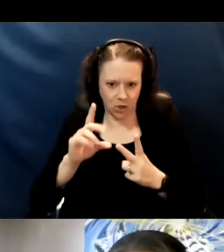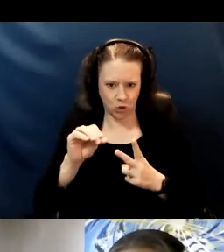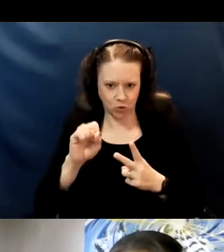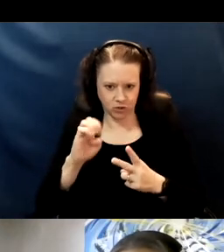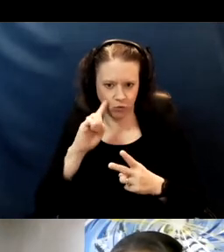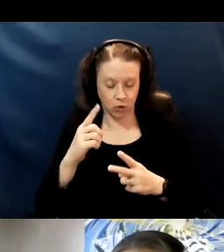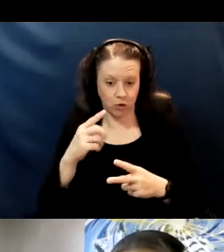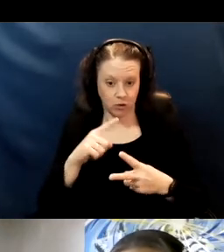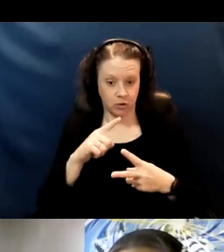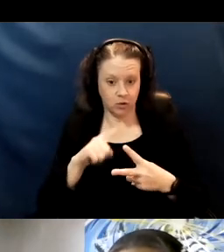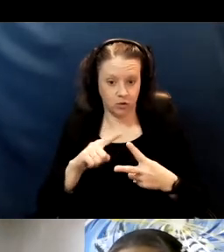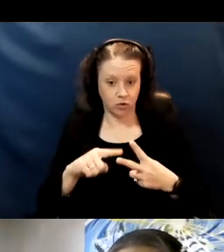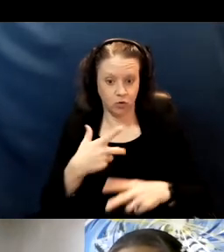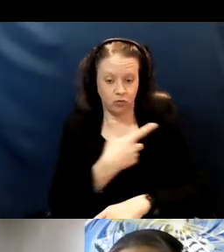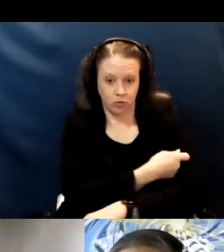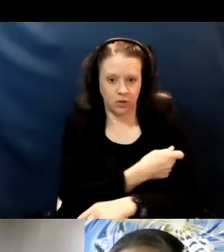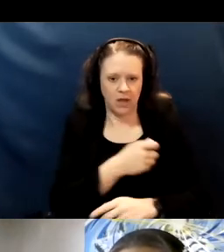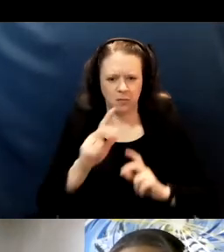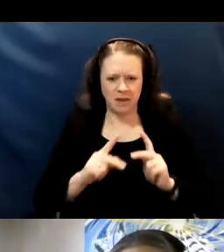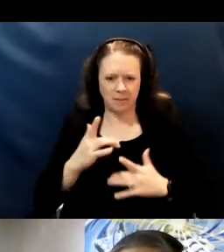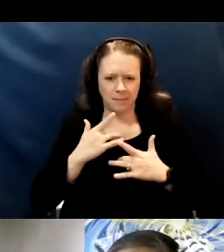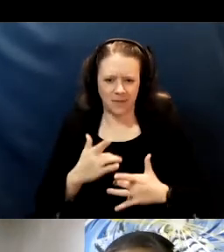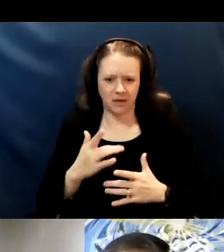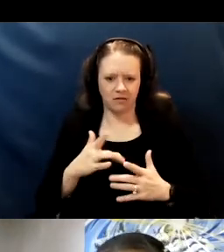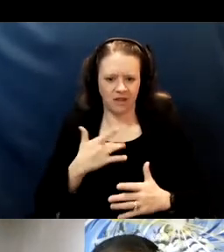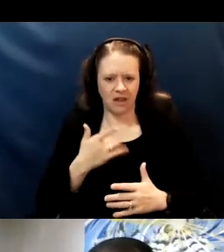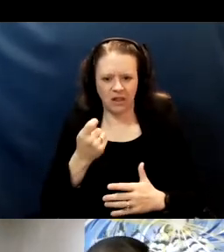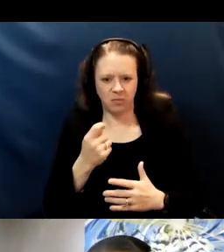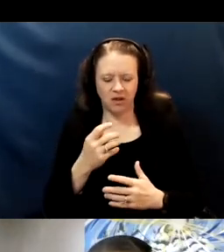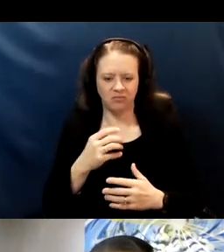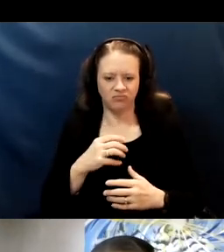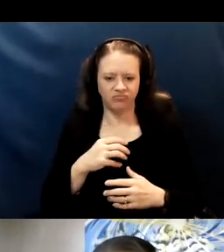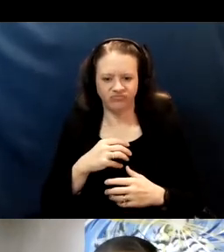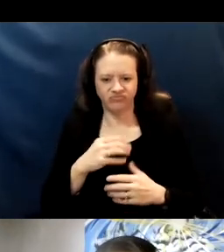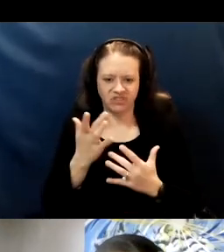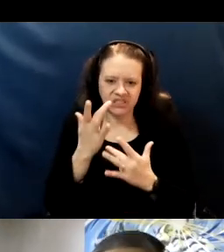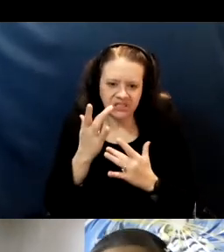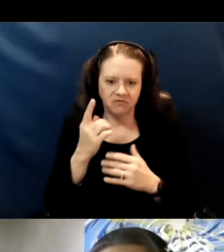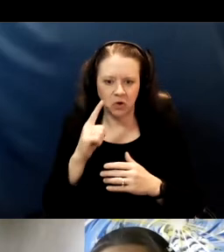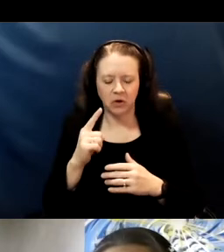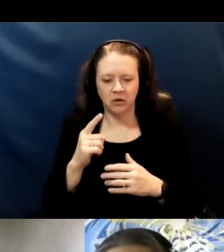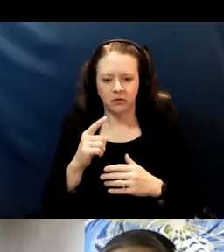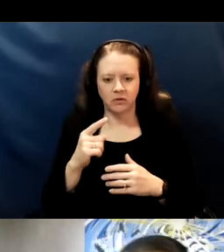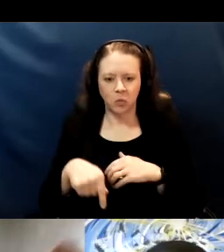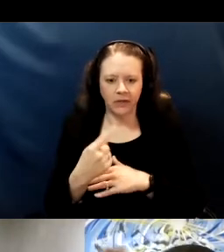people really feel under the weather for a day or two. And it's very, self-limited it resolves on its own,